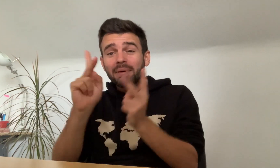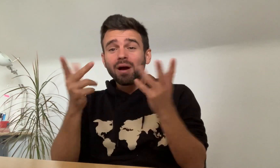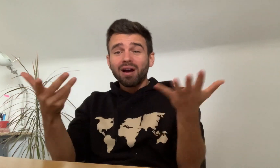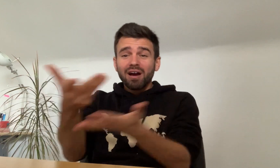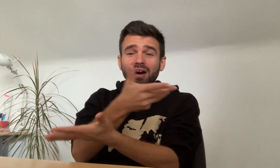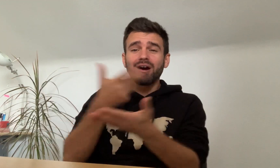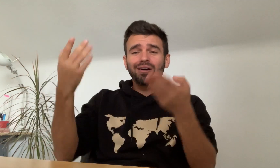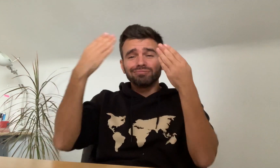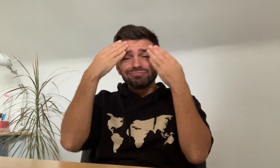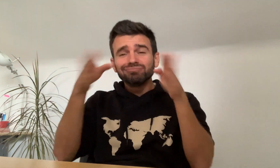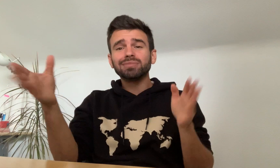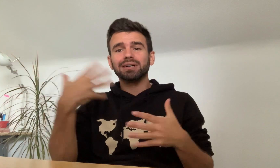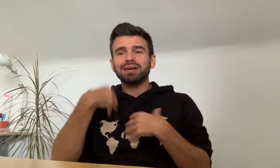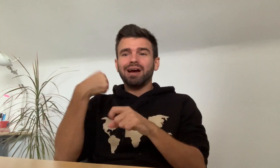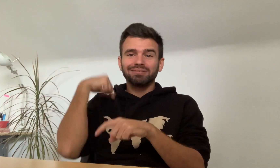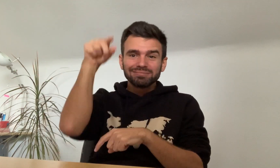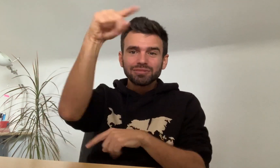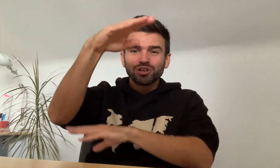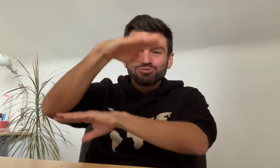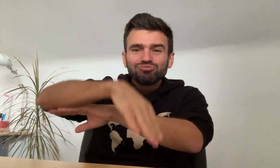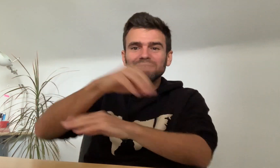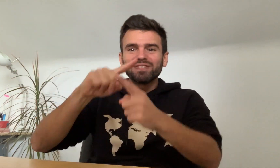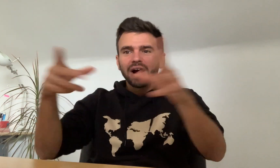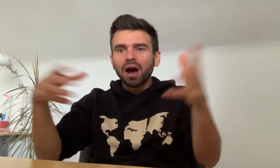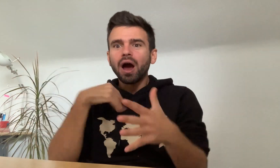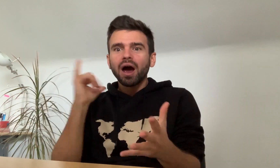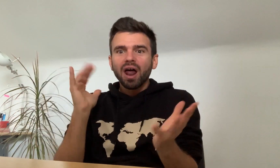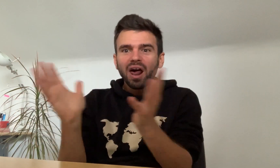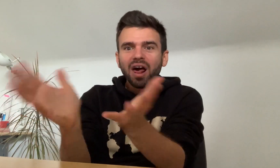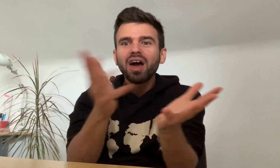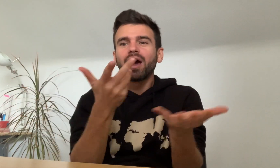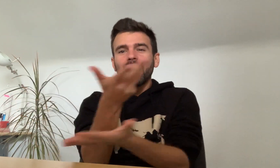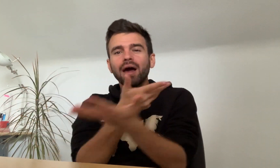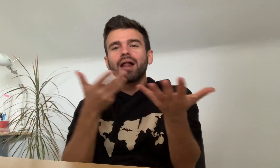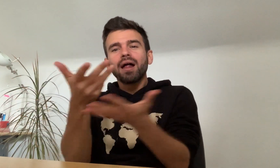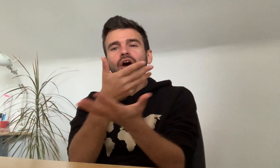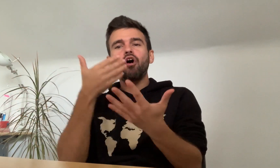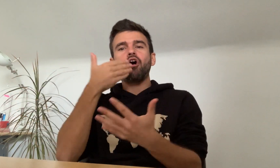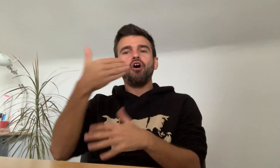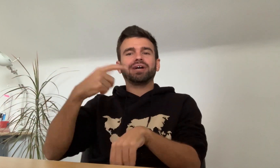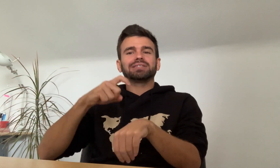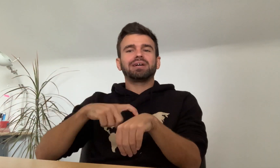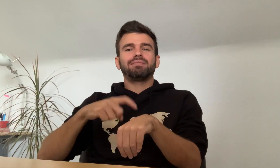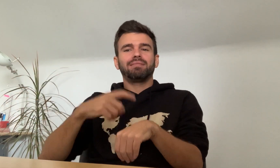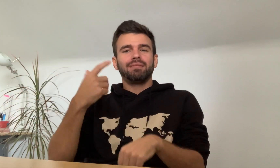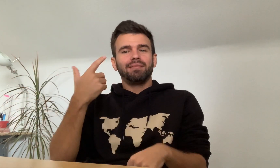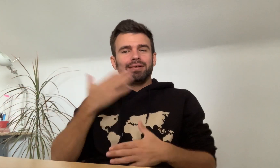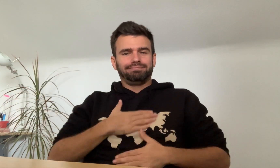meeting people, being open minded, being with friends, and having a good time.